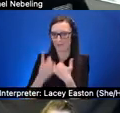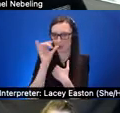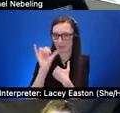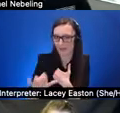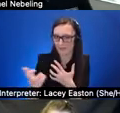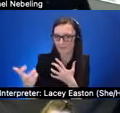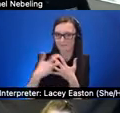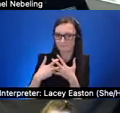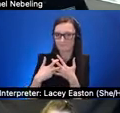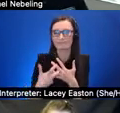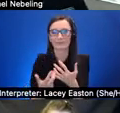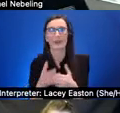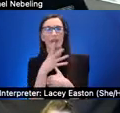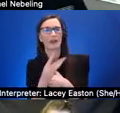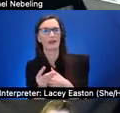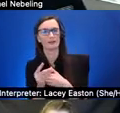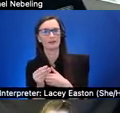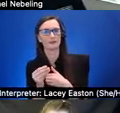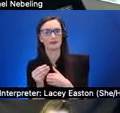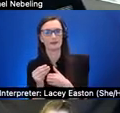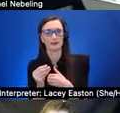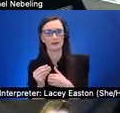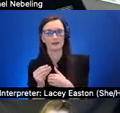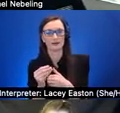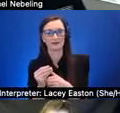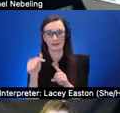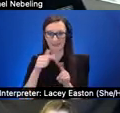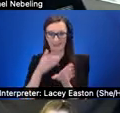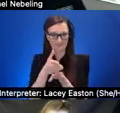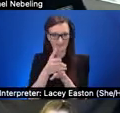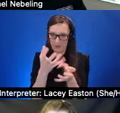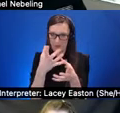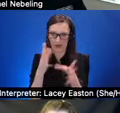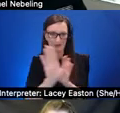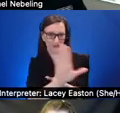um and this is you know an area we would love to get feedback from you all on if you have questions